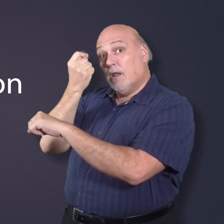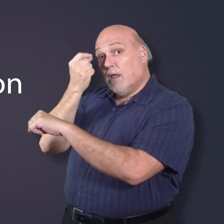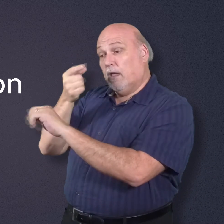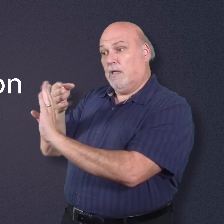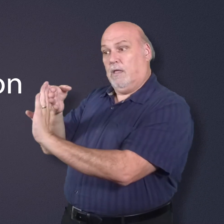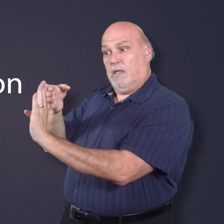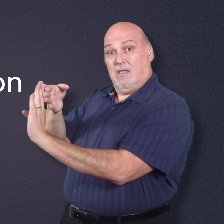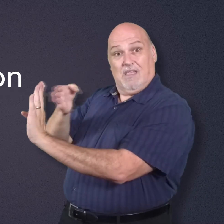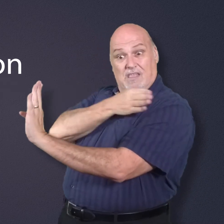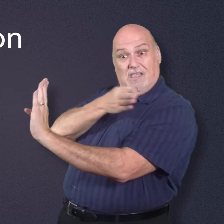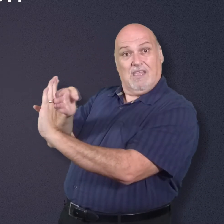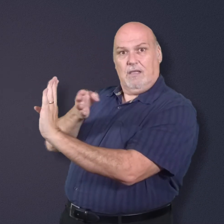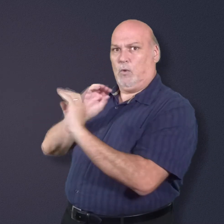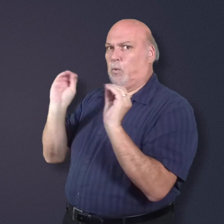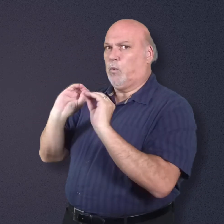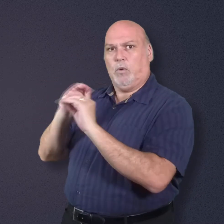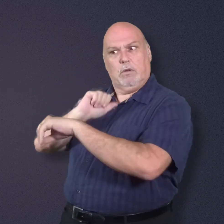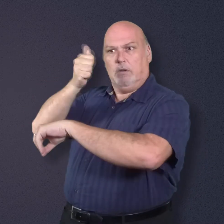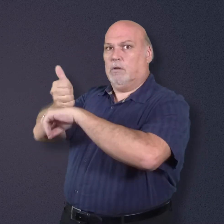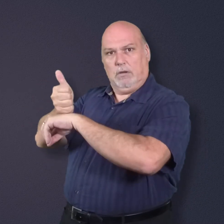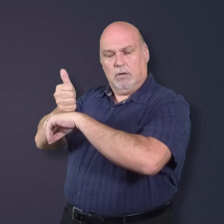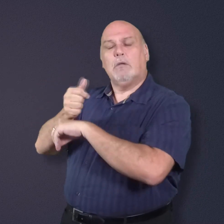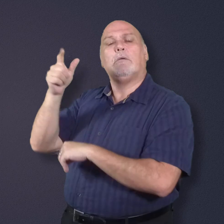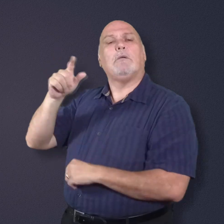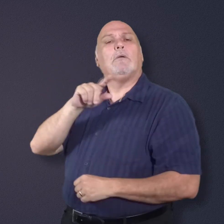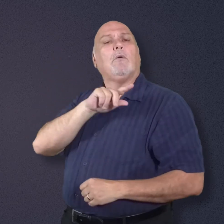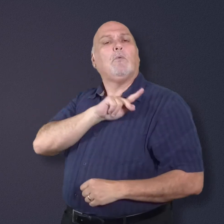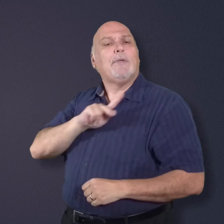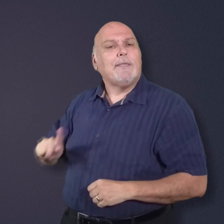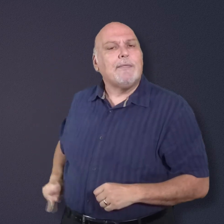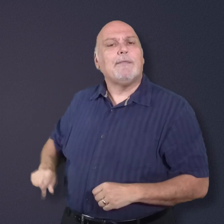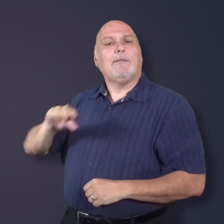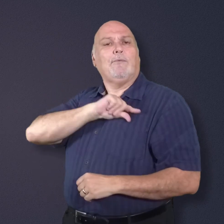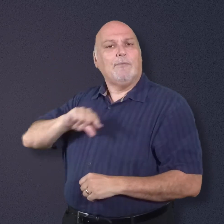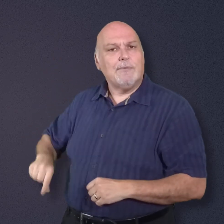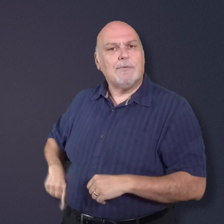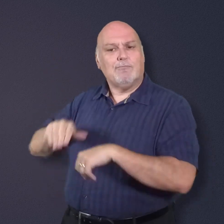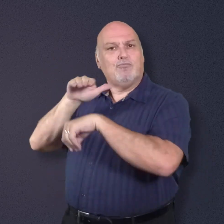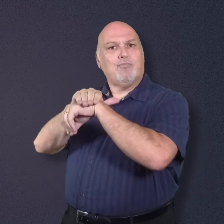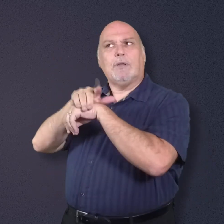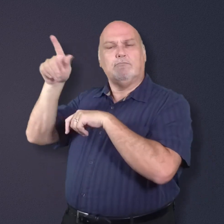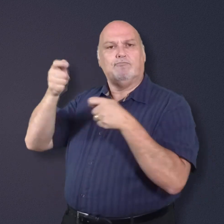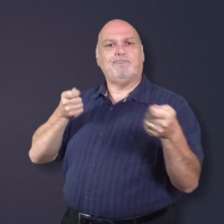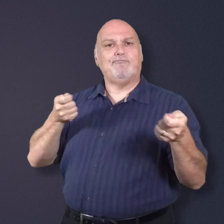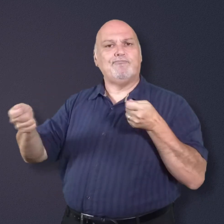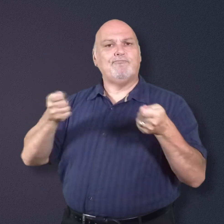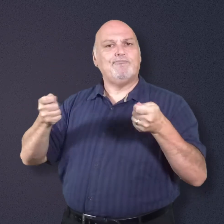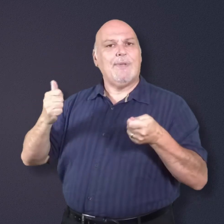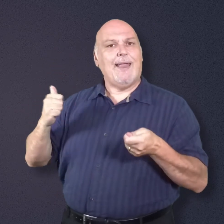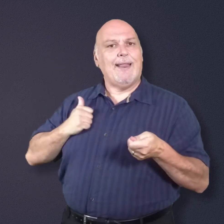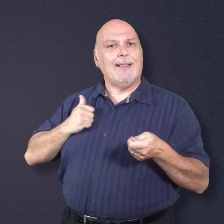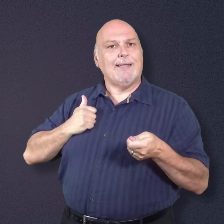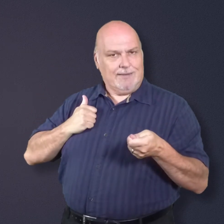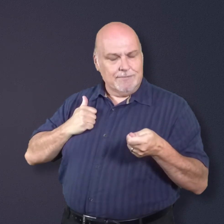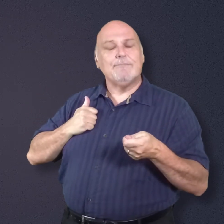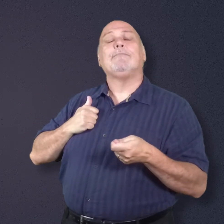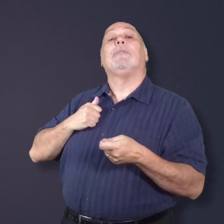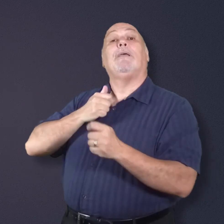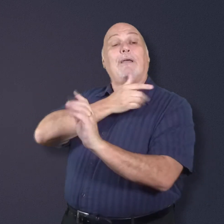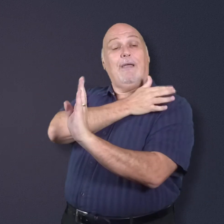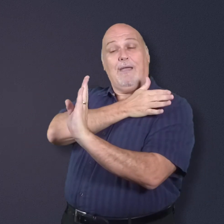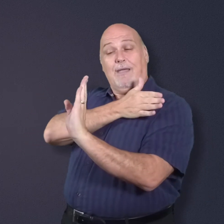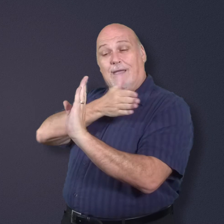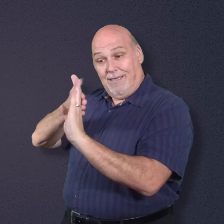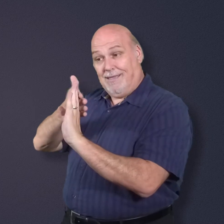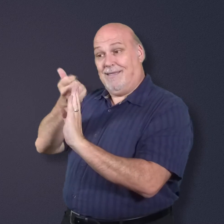Before this, the British King / Queen controlled Canada.